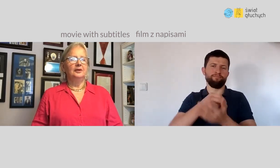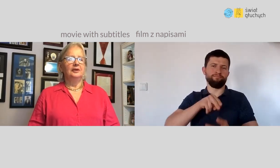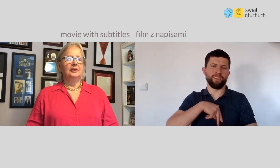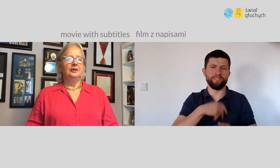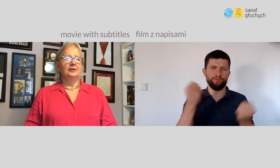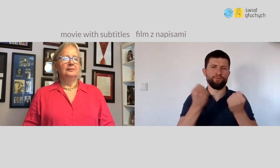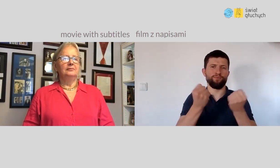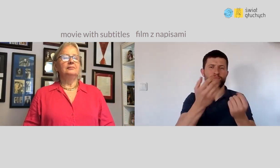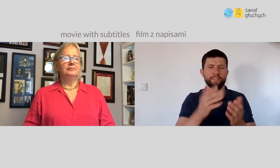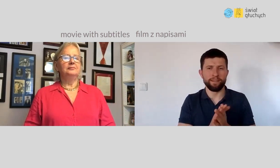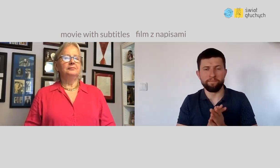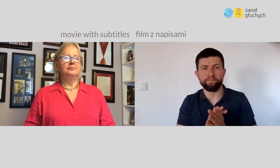and about medals won.